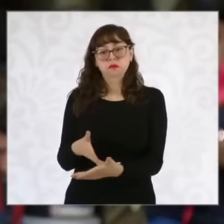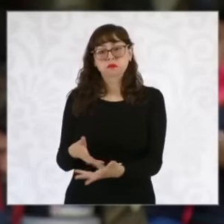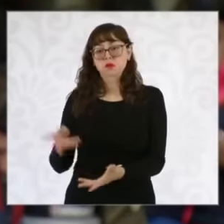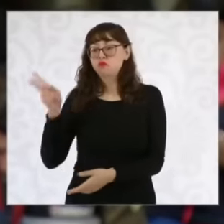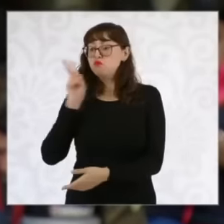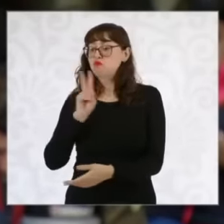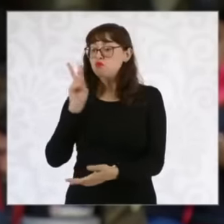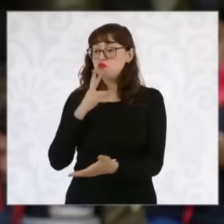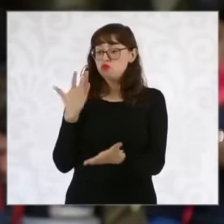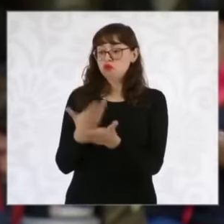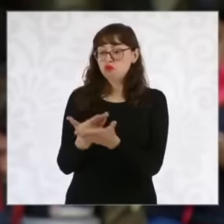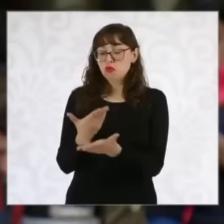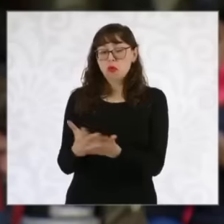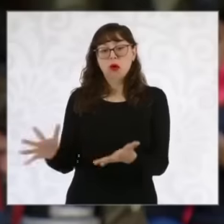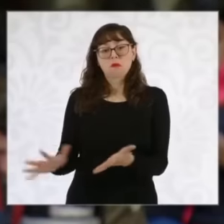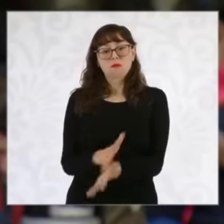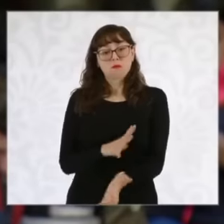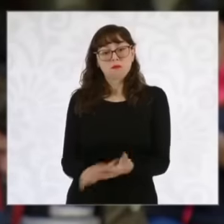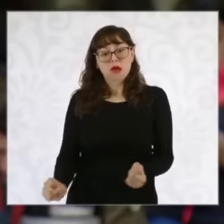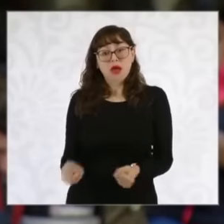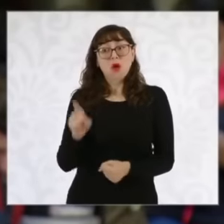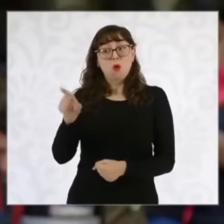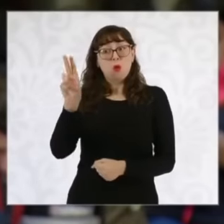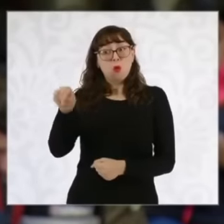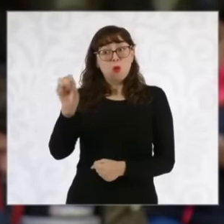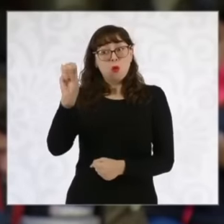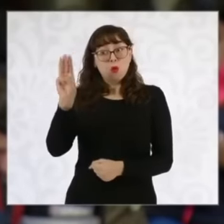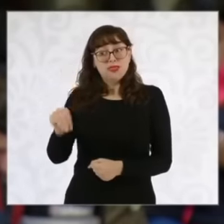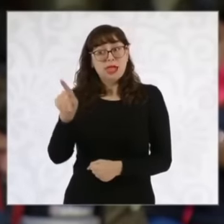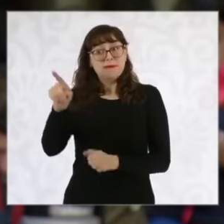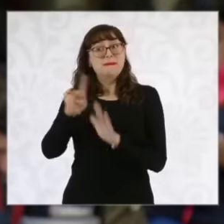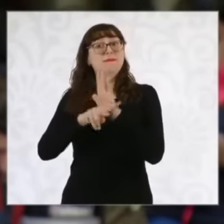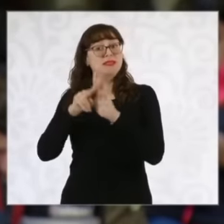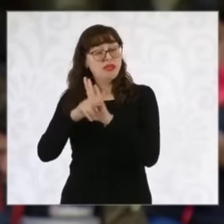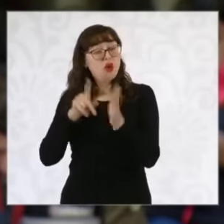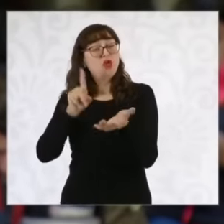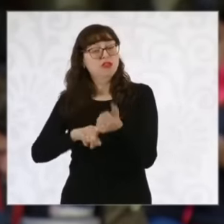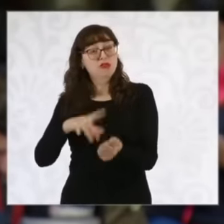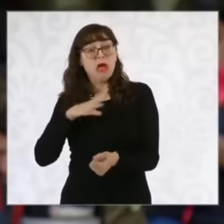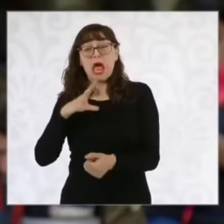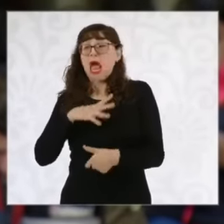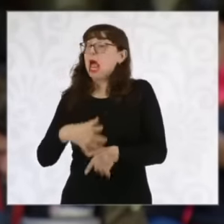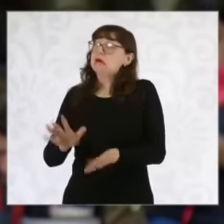, videos that the National Autonomous University of Mexico says it lost or that